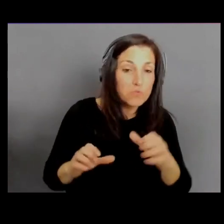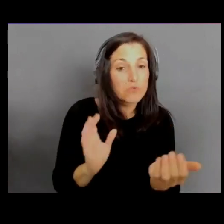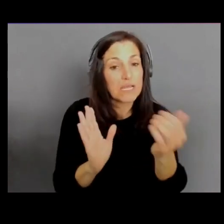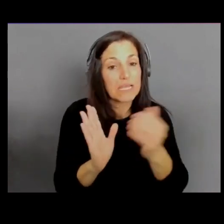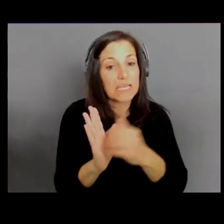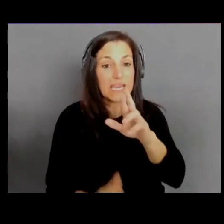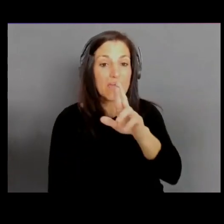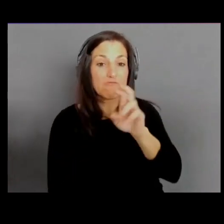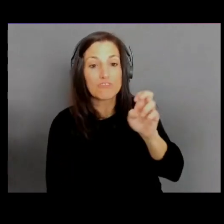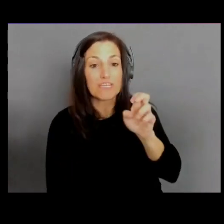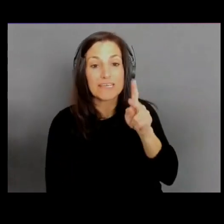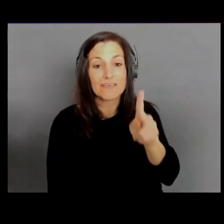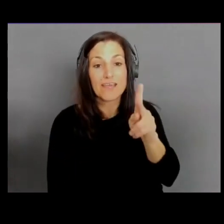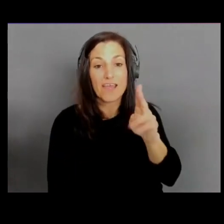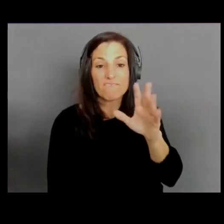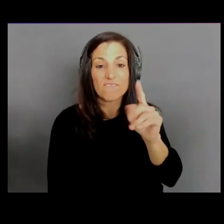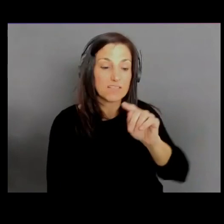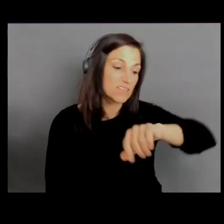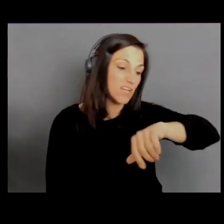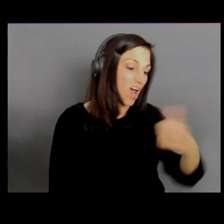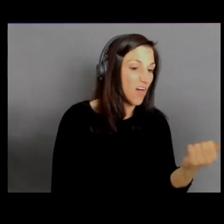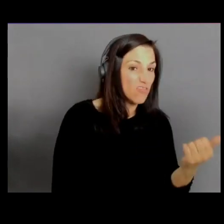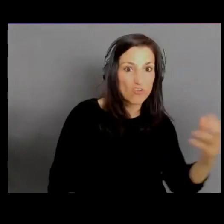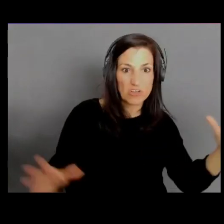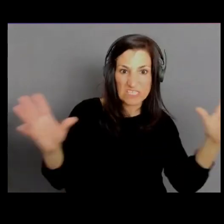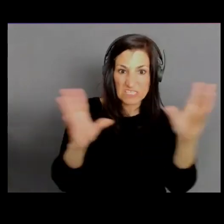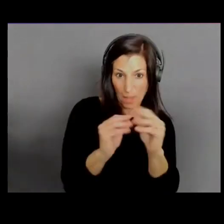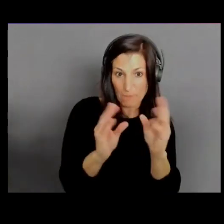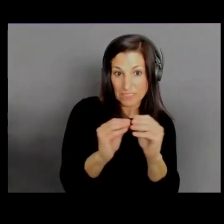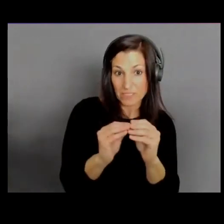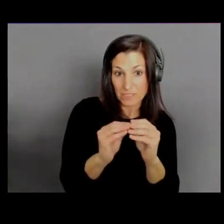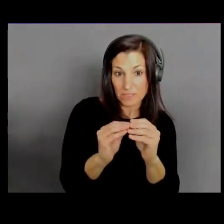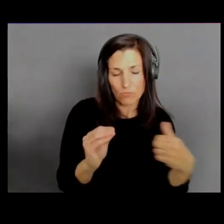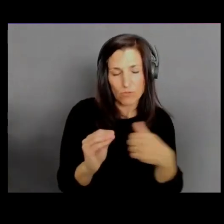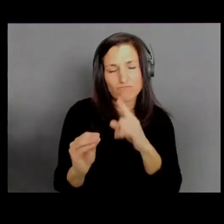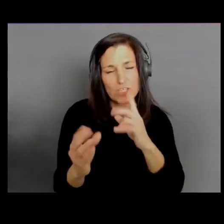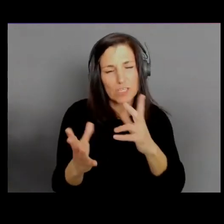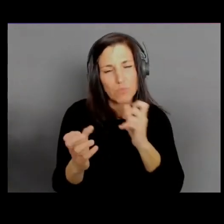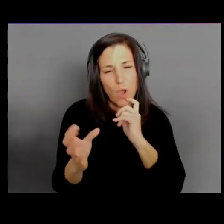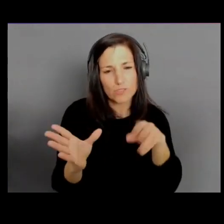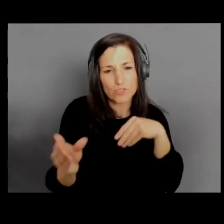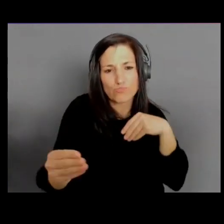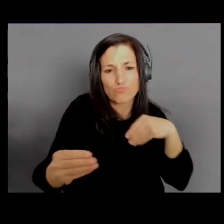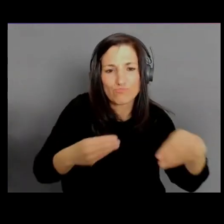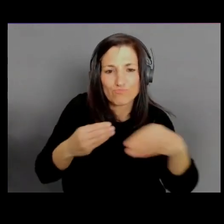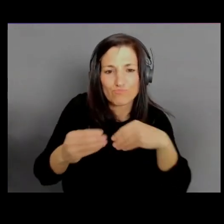We wanna really flex this muscle of we don't know every single use case